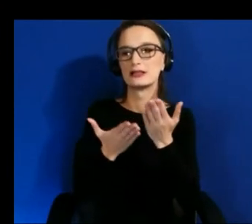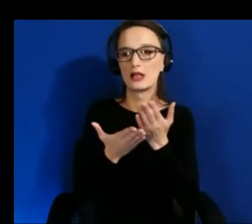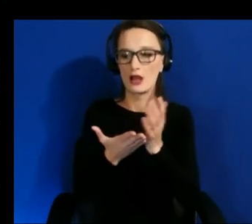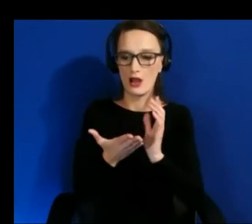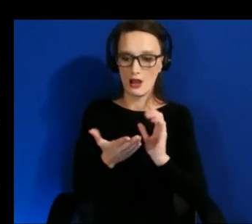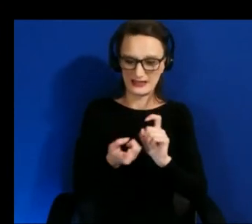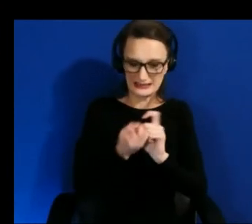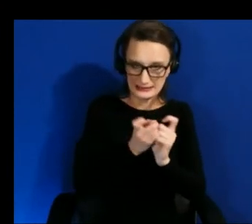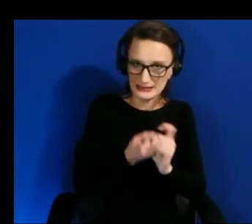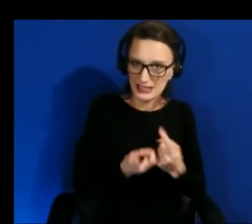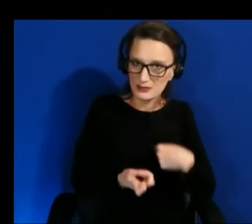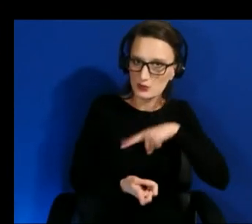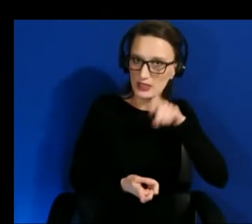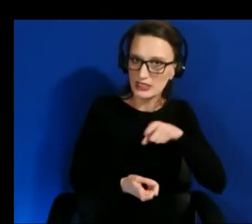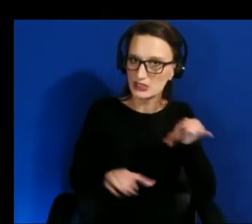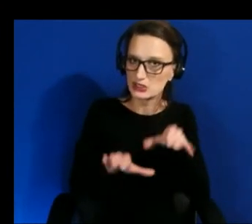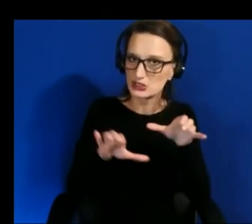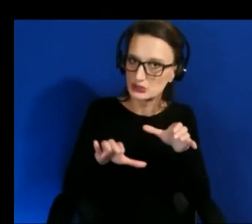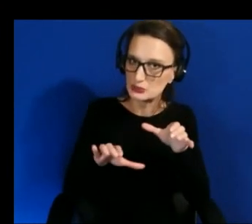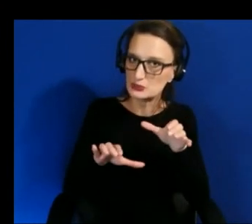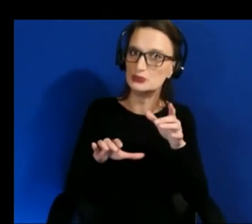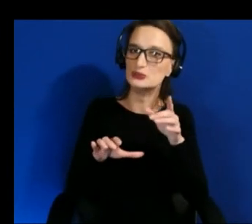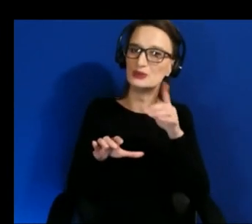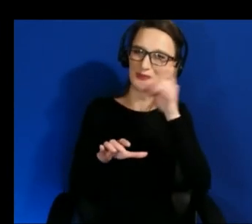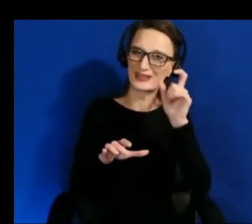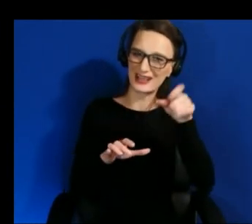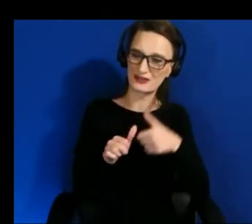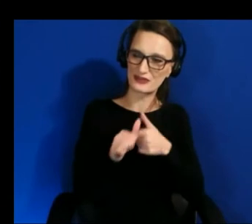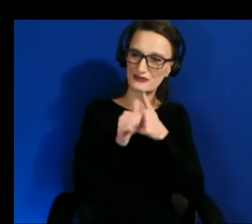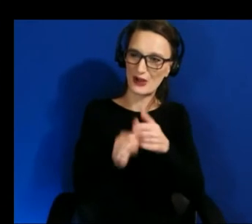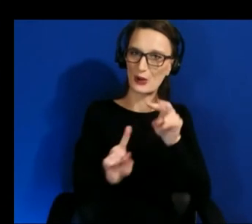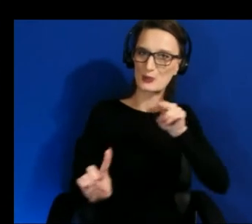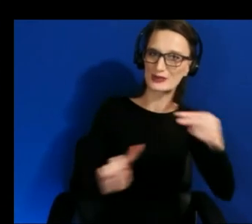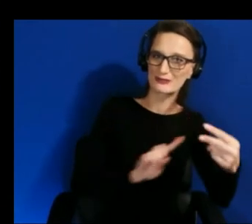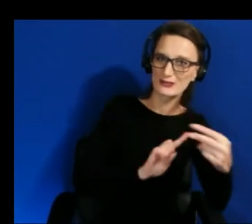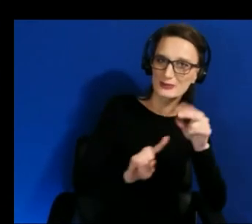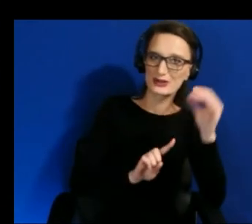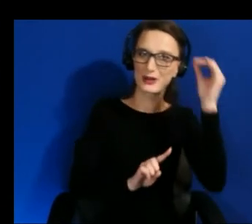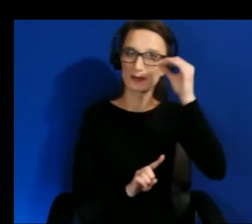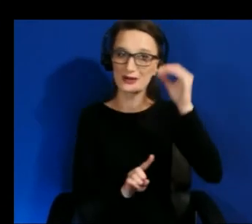off perception right so we could build something but if it doesn't really work for the people we're